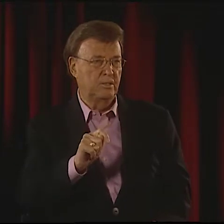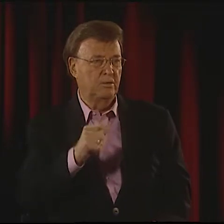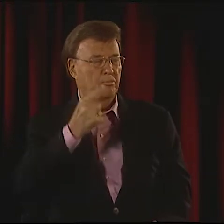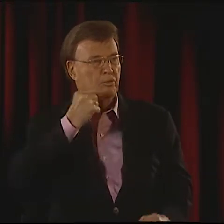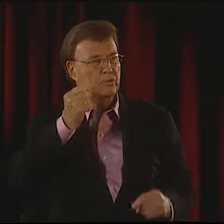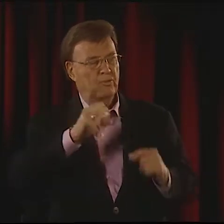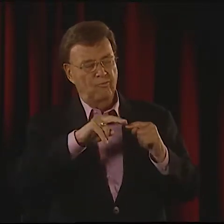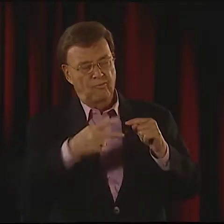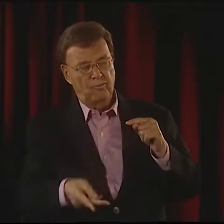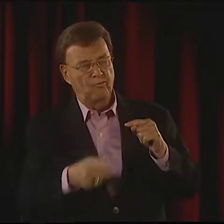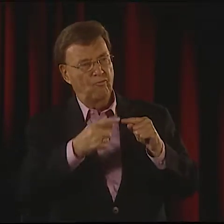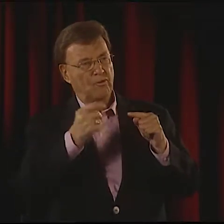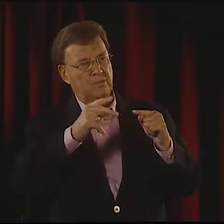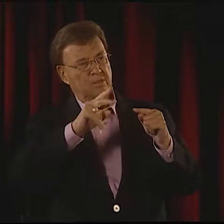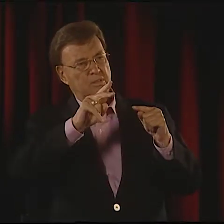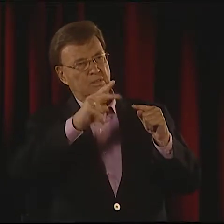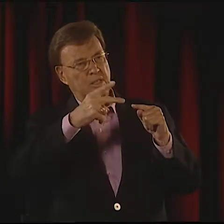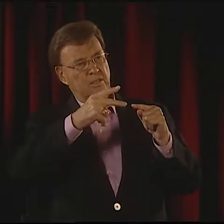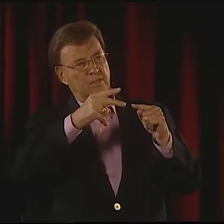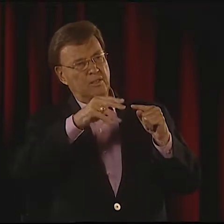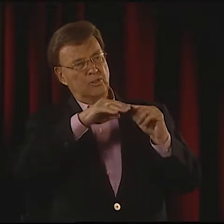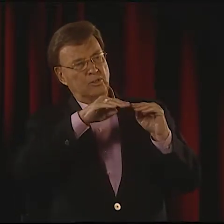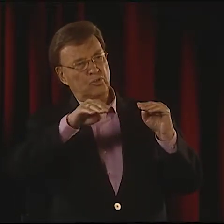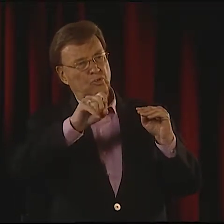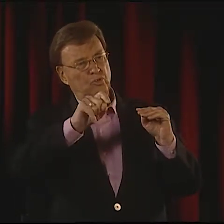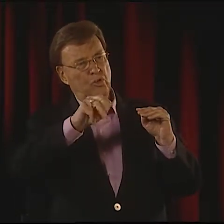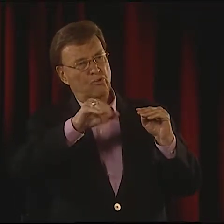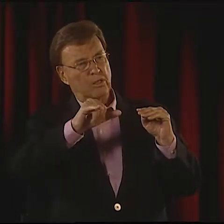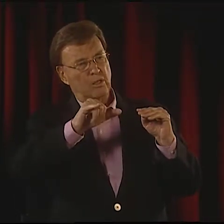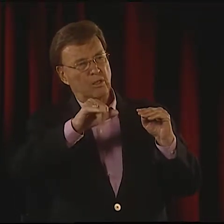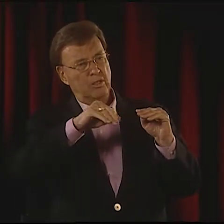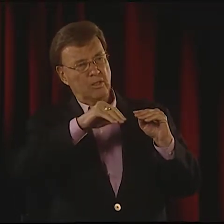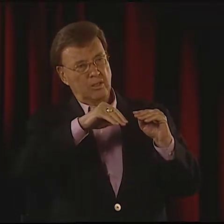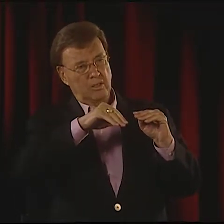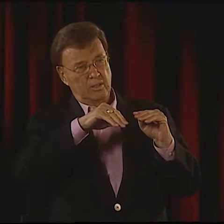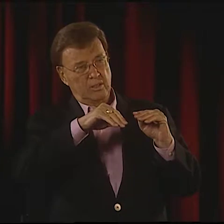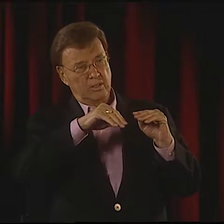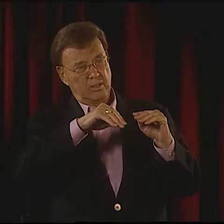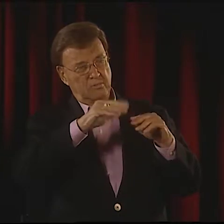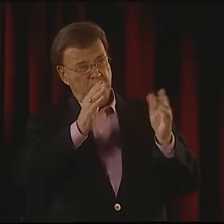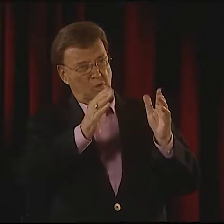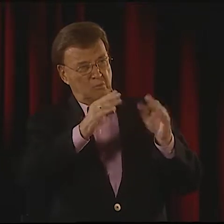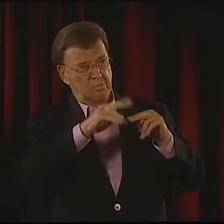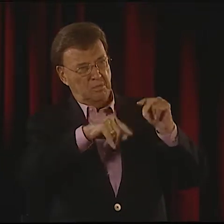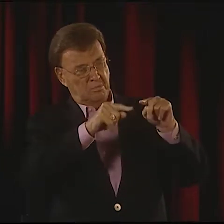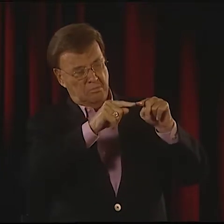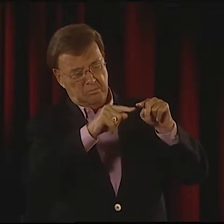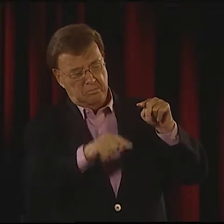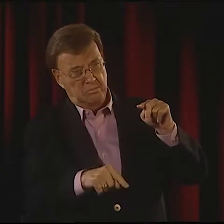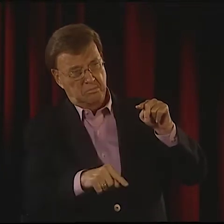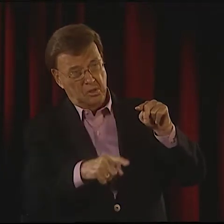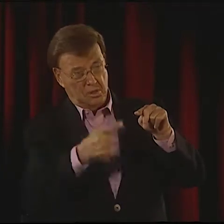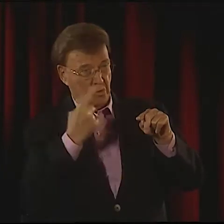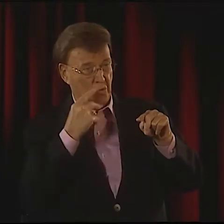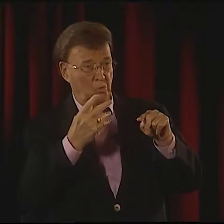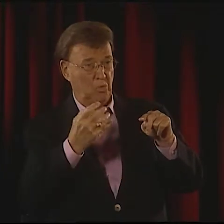I THINK IT WAS AN ACCIDENT. SHE FELL FROM THE SECOND STORY. IT WAS A SMALL FALL.